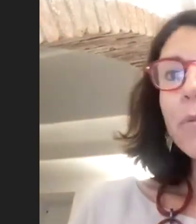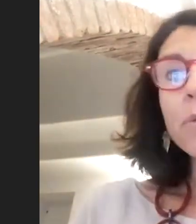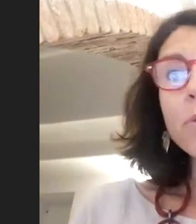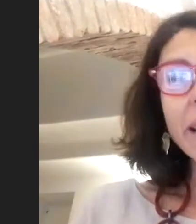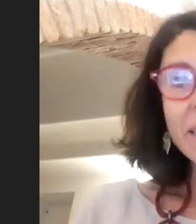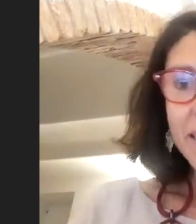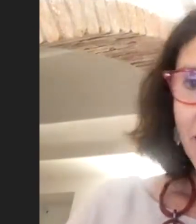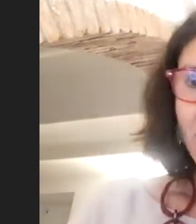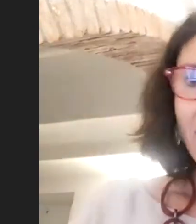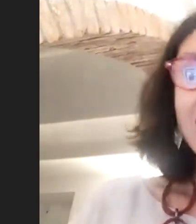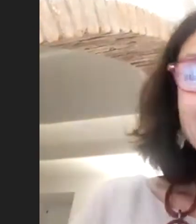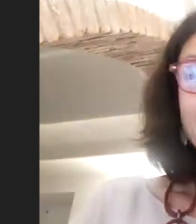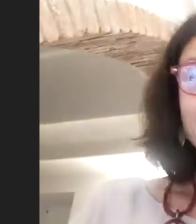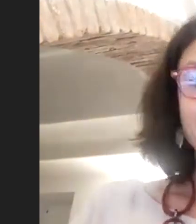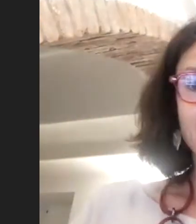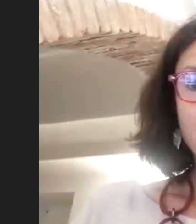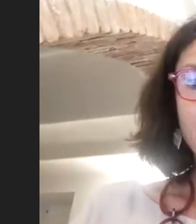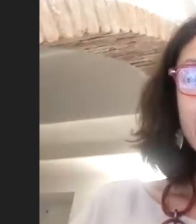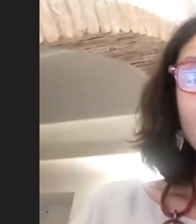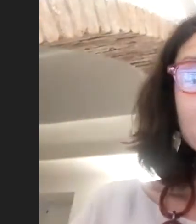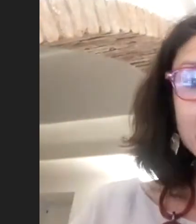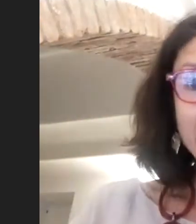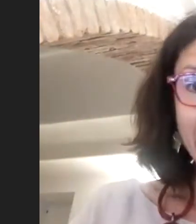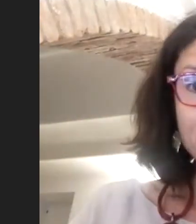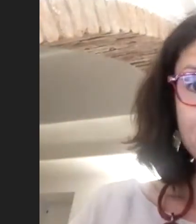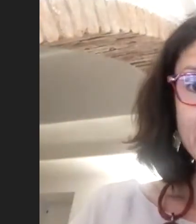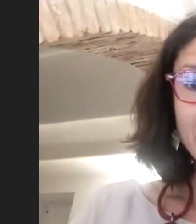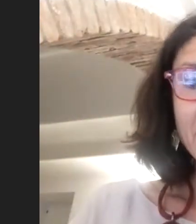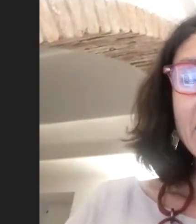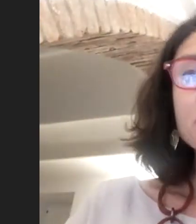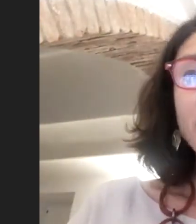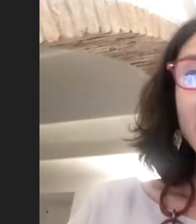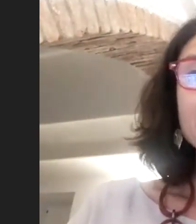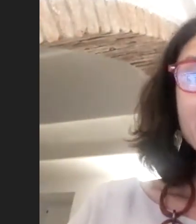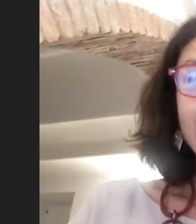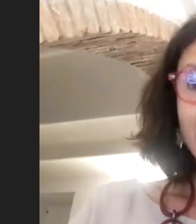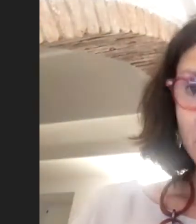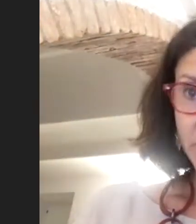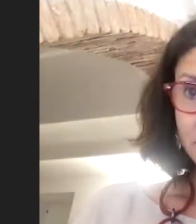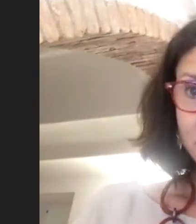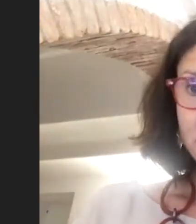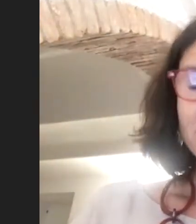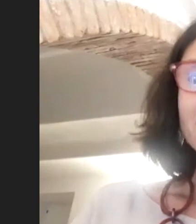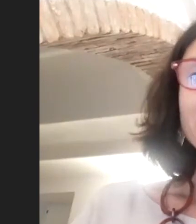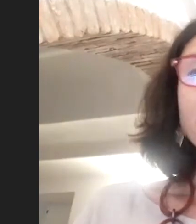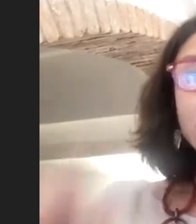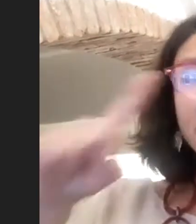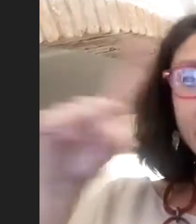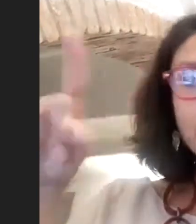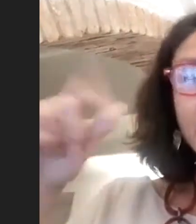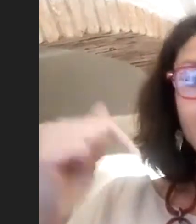we were asked by our teenagers to have a dialogue between them and us